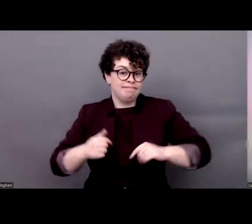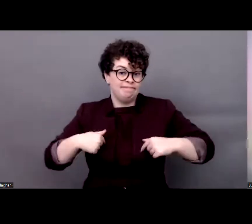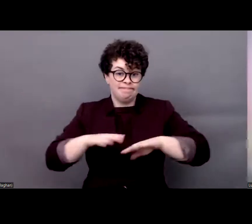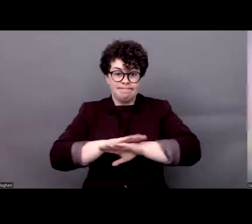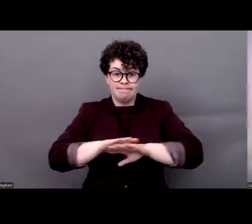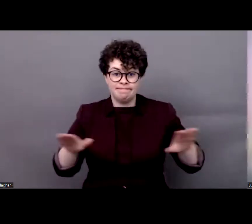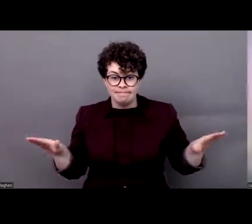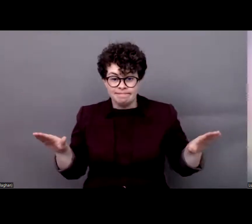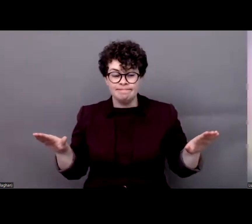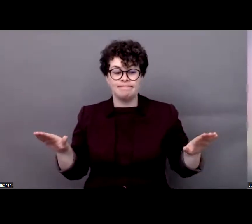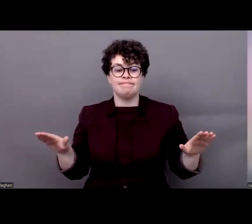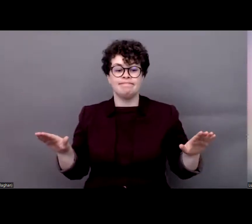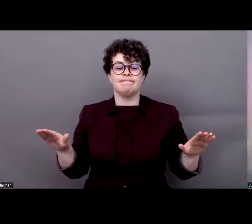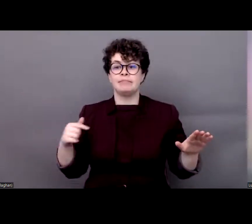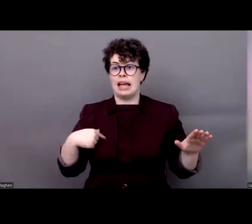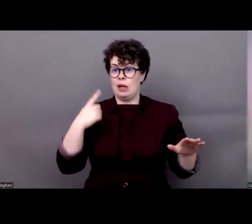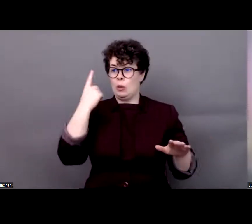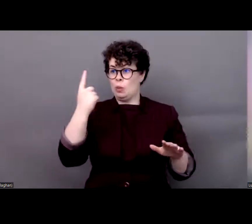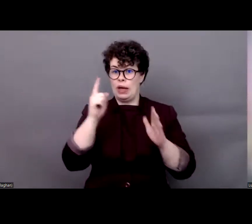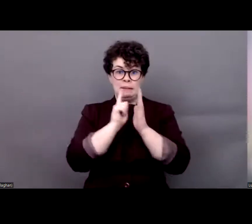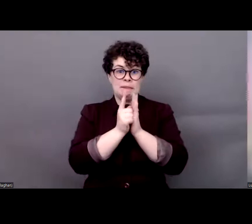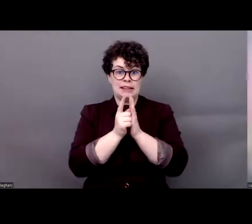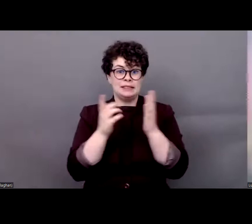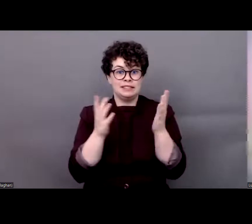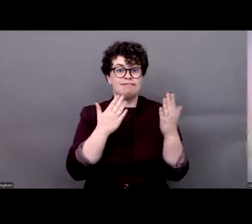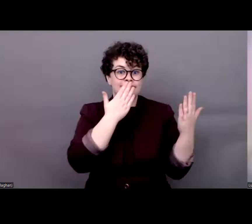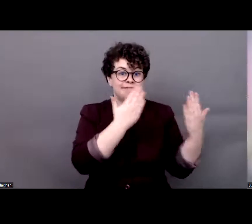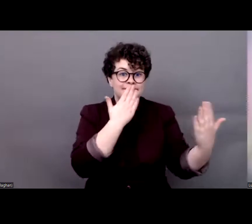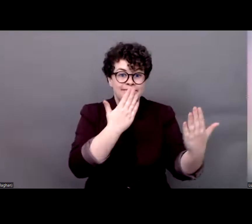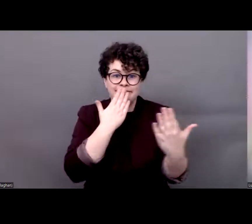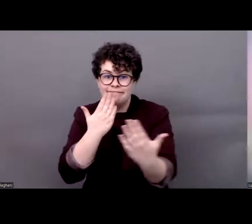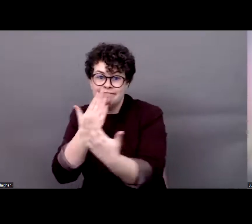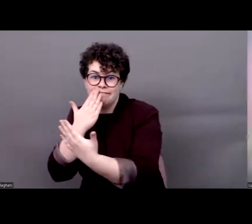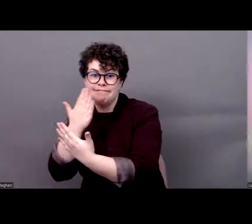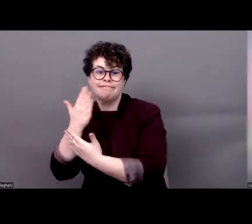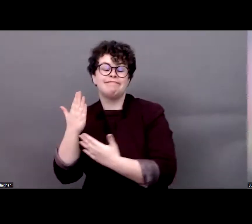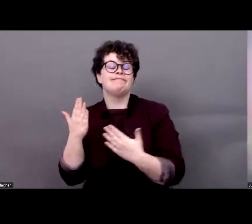I have one minute to thank everyone. I'd like